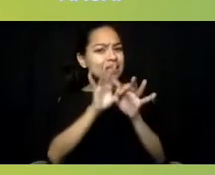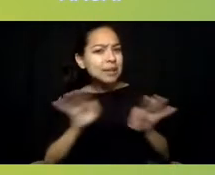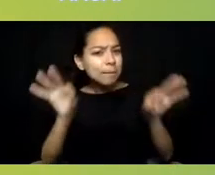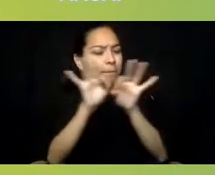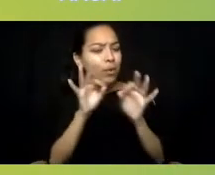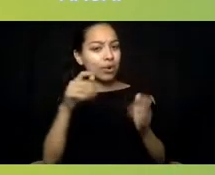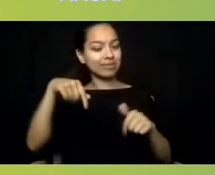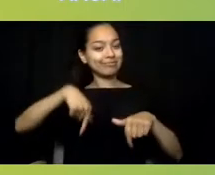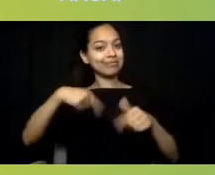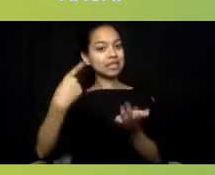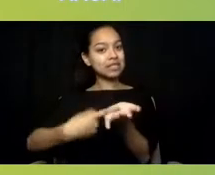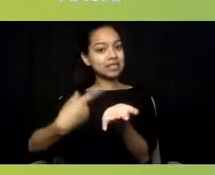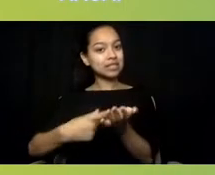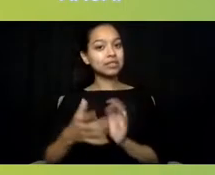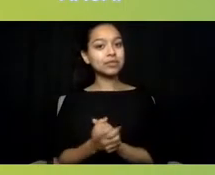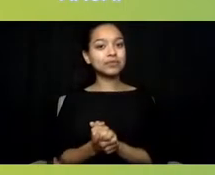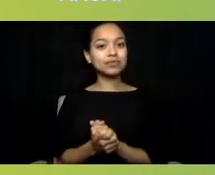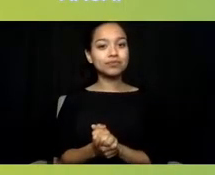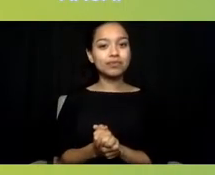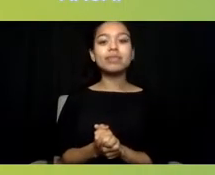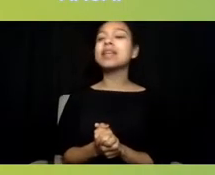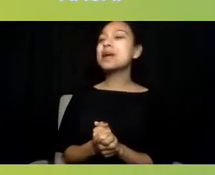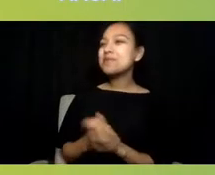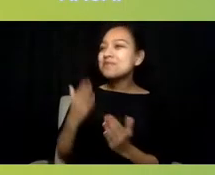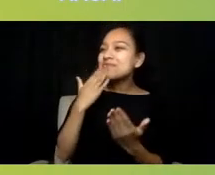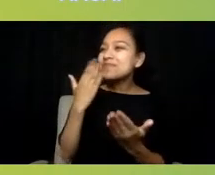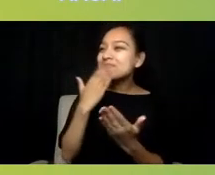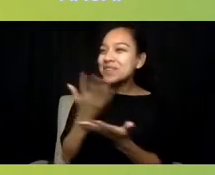Well, thank you, Madhuri, and thank you all, the panel who've joined us,